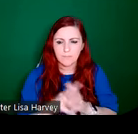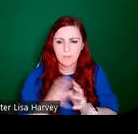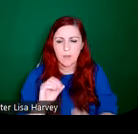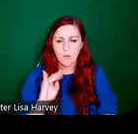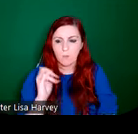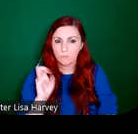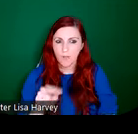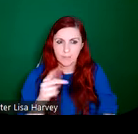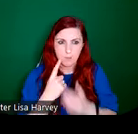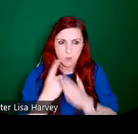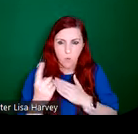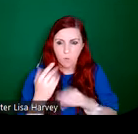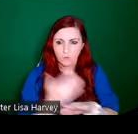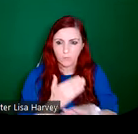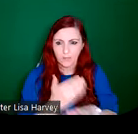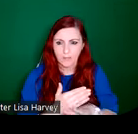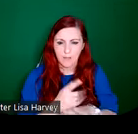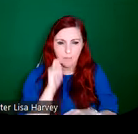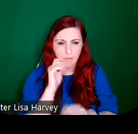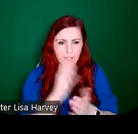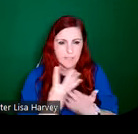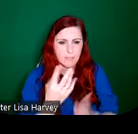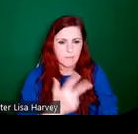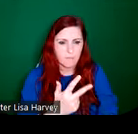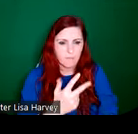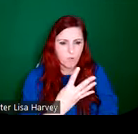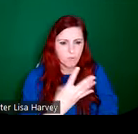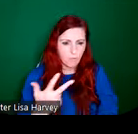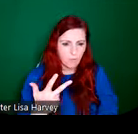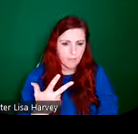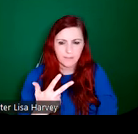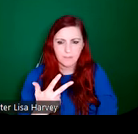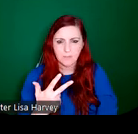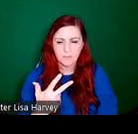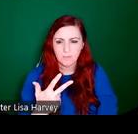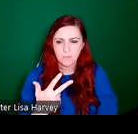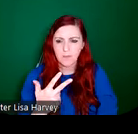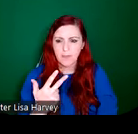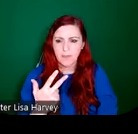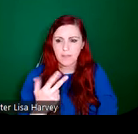on then, in 1943, Sarah Purser passed away, and Catherine bought out the studio